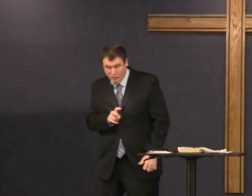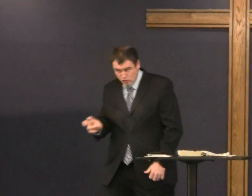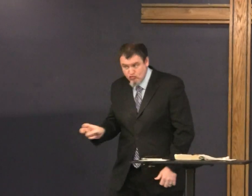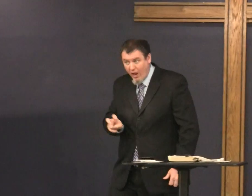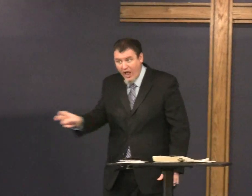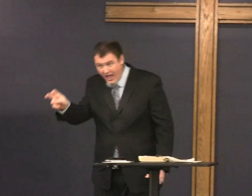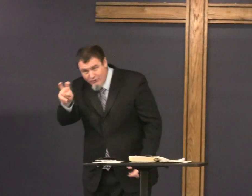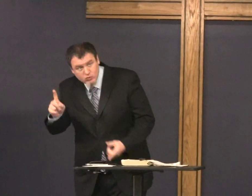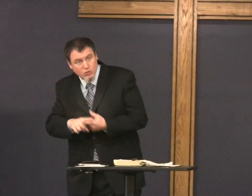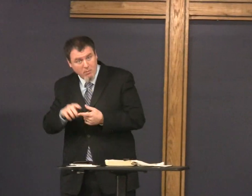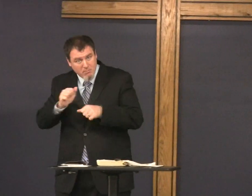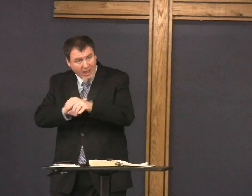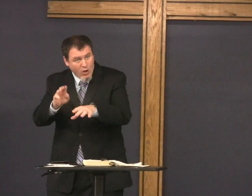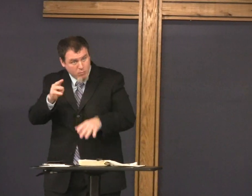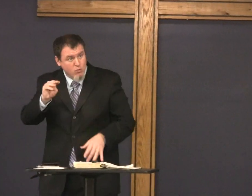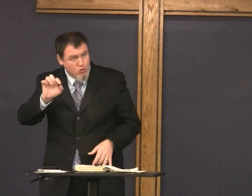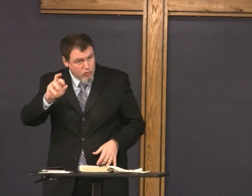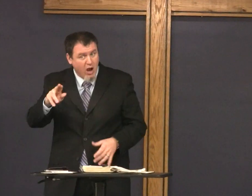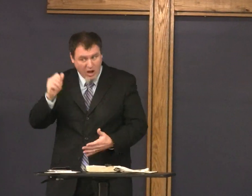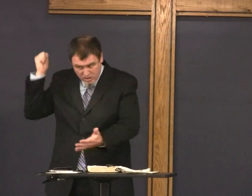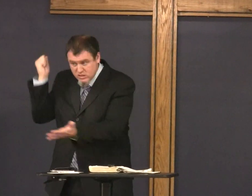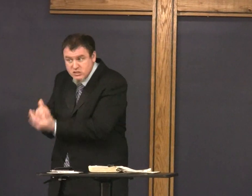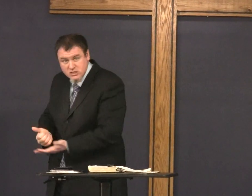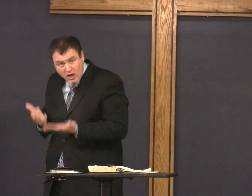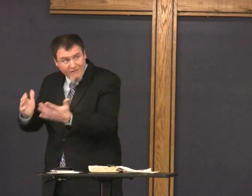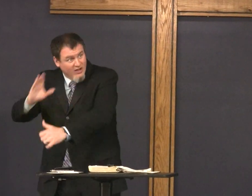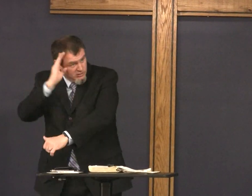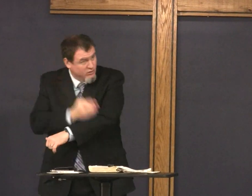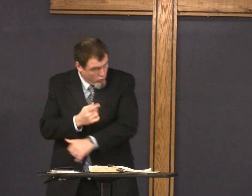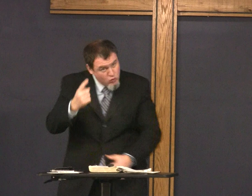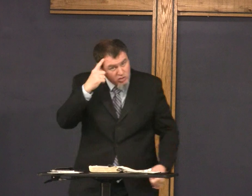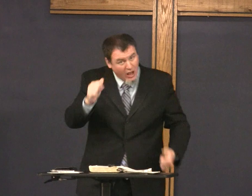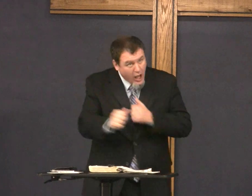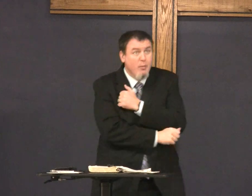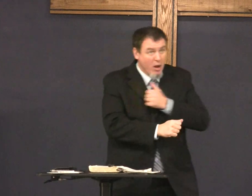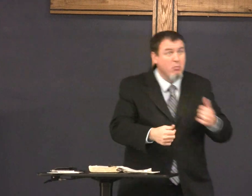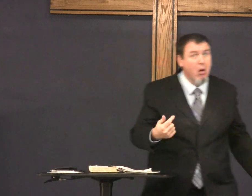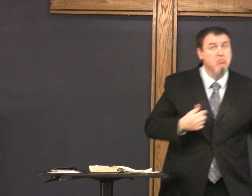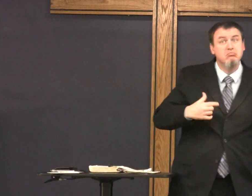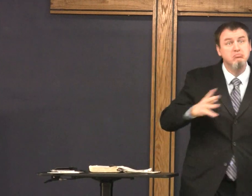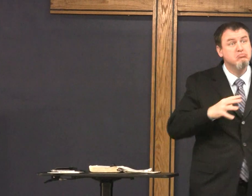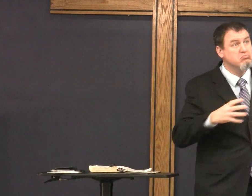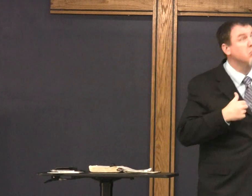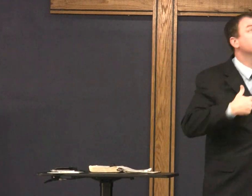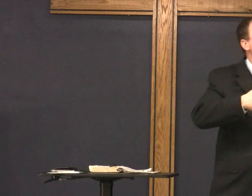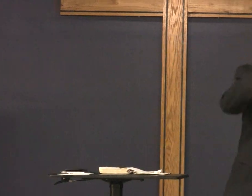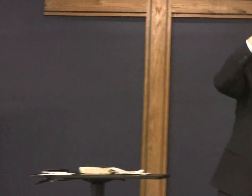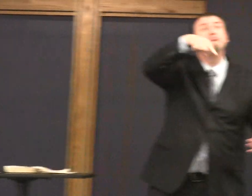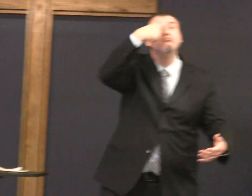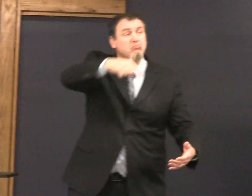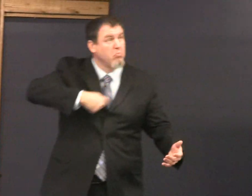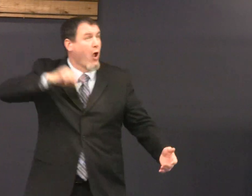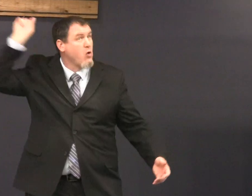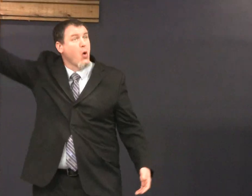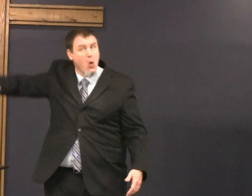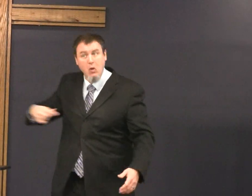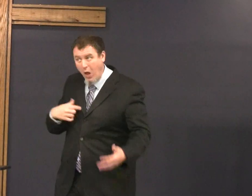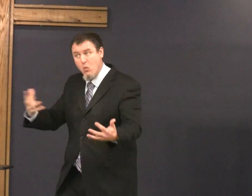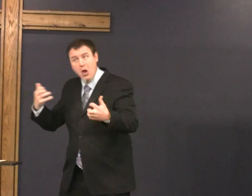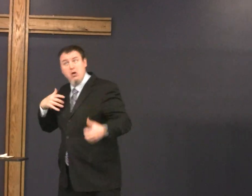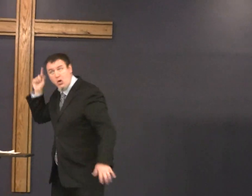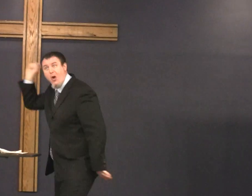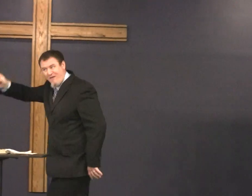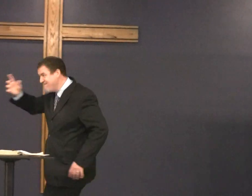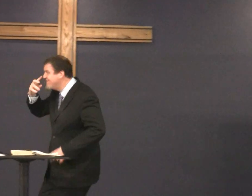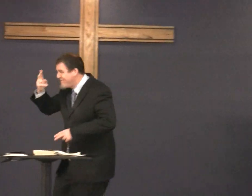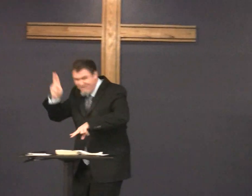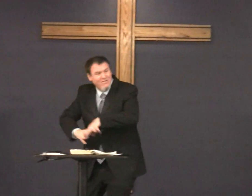you know Abraham had traveled to Mount Moriah to sacrifice his son he said sure I'll go